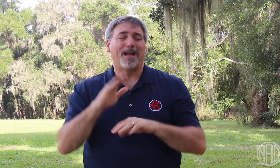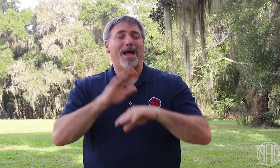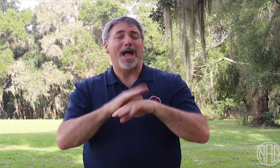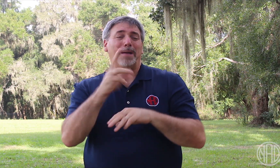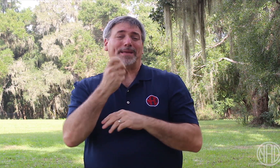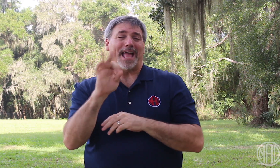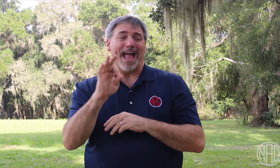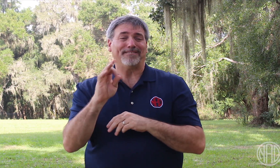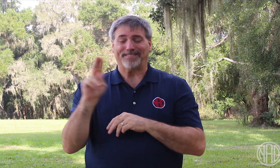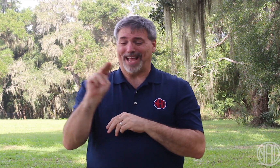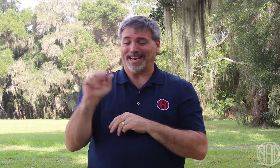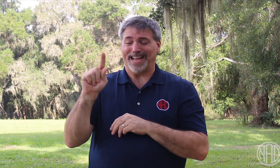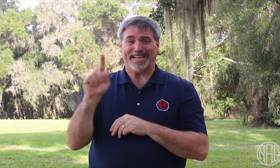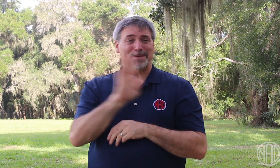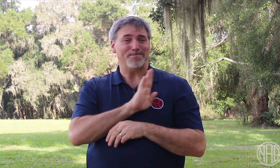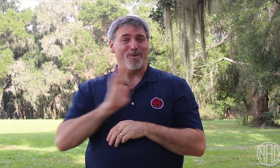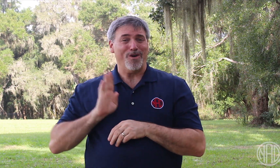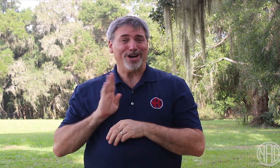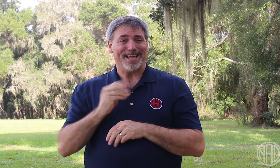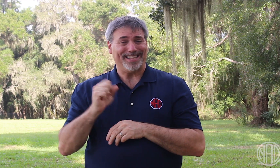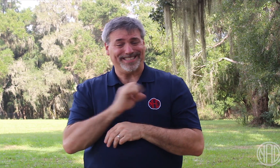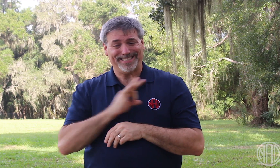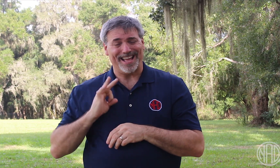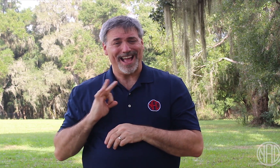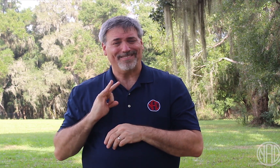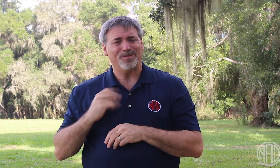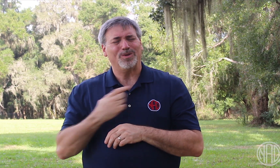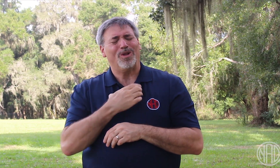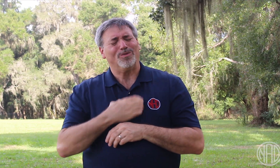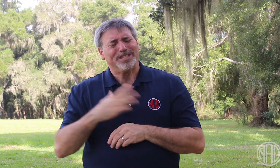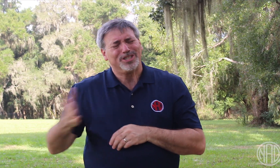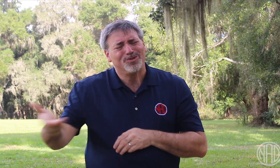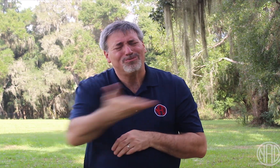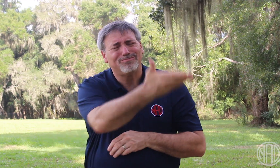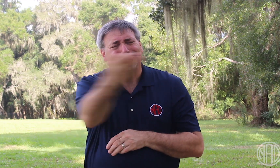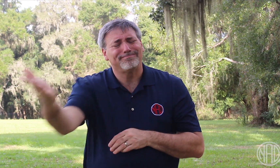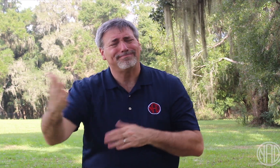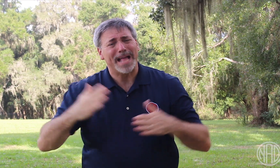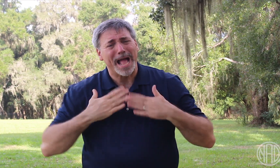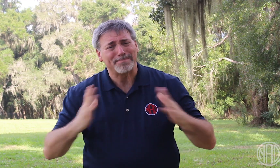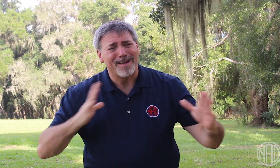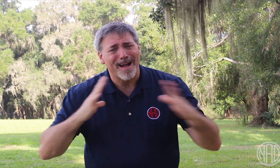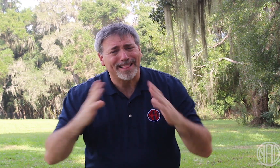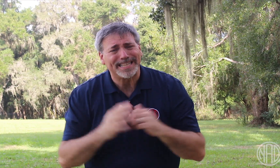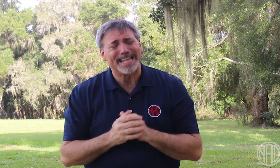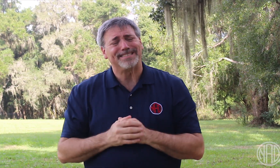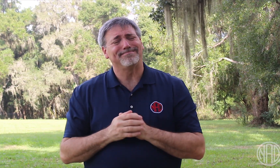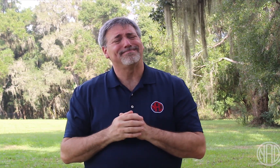On behalf of the NAD Board and Staff, we wish you happy holidays.